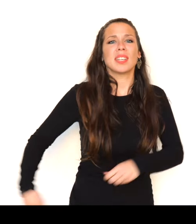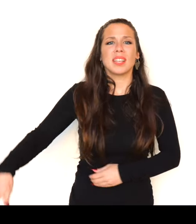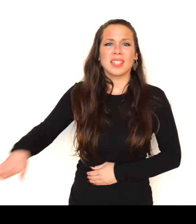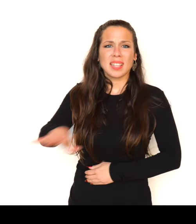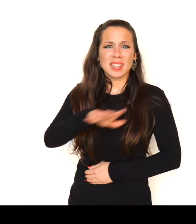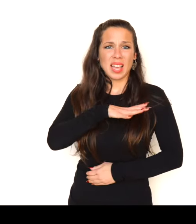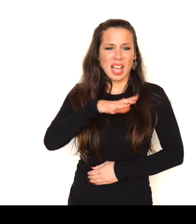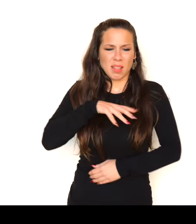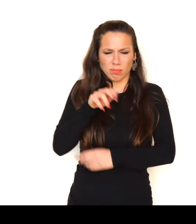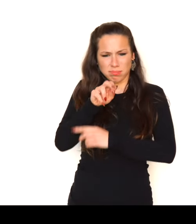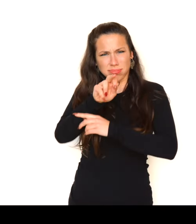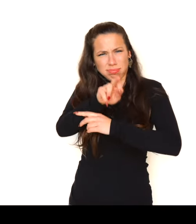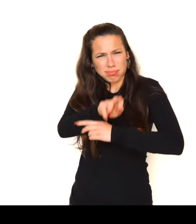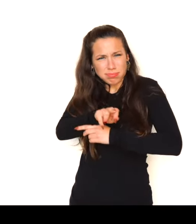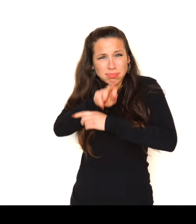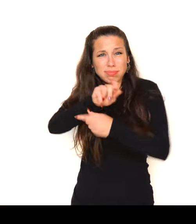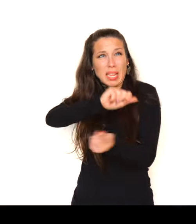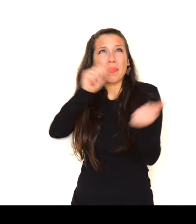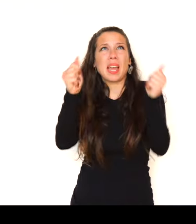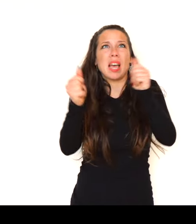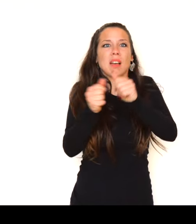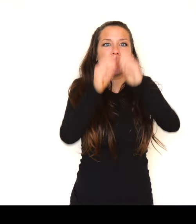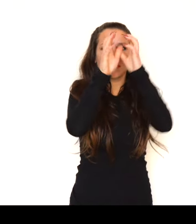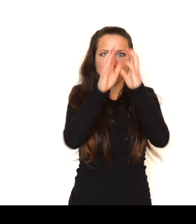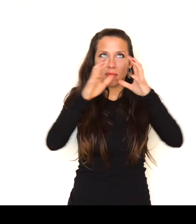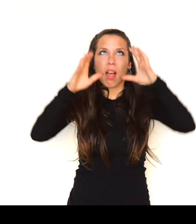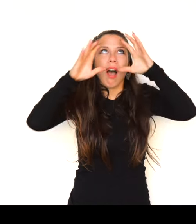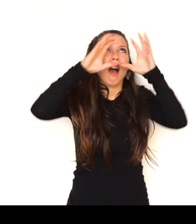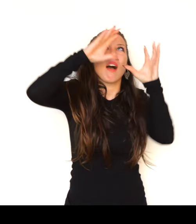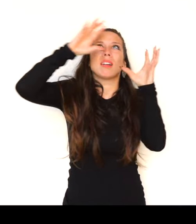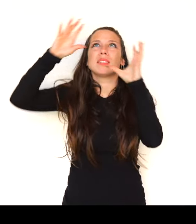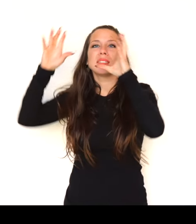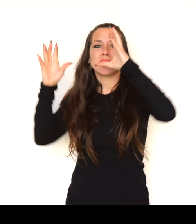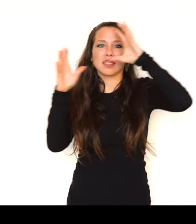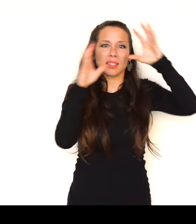Giant binoculars from cannons (Enough hate, enough fighting)